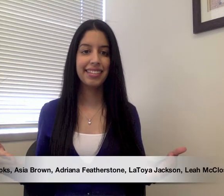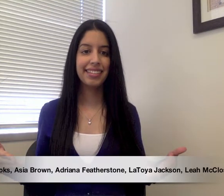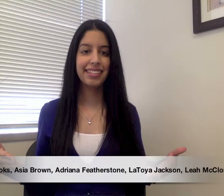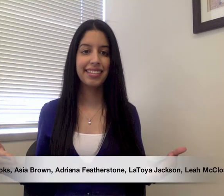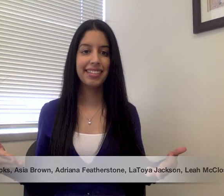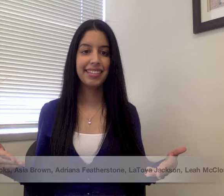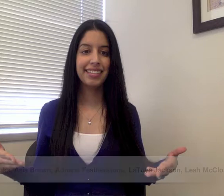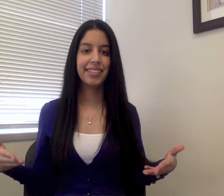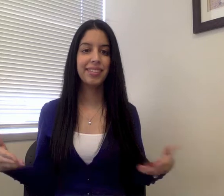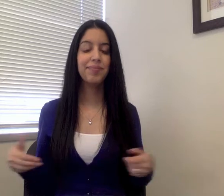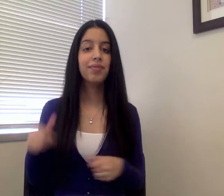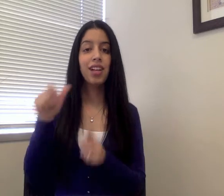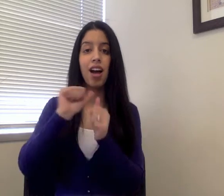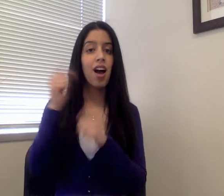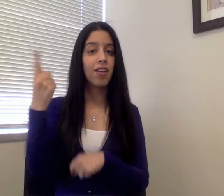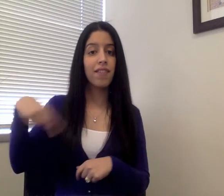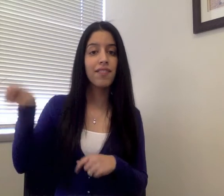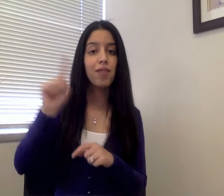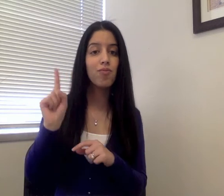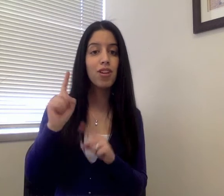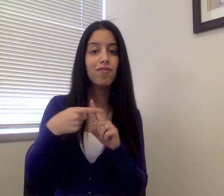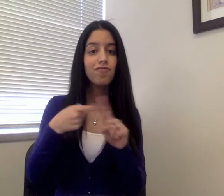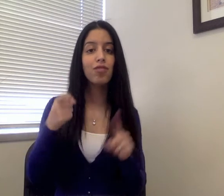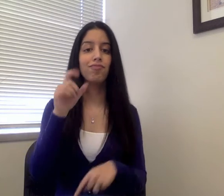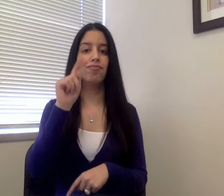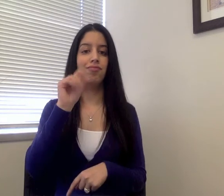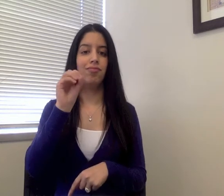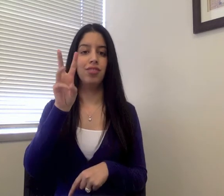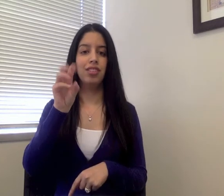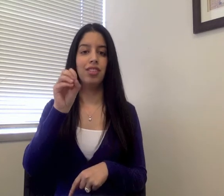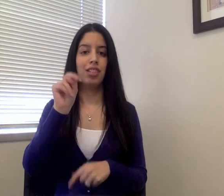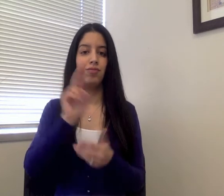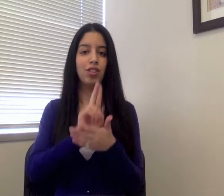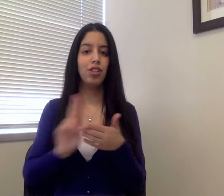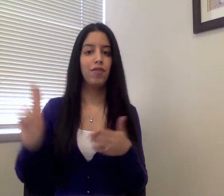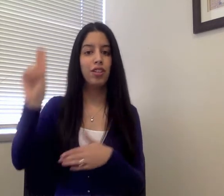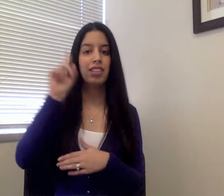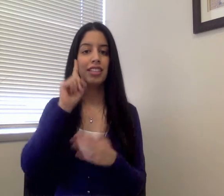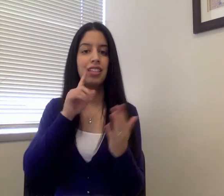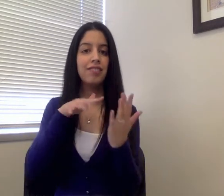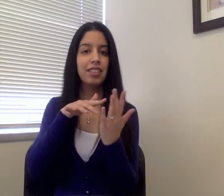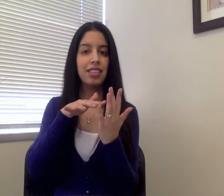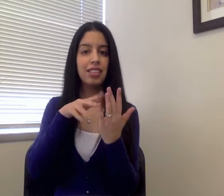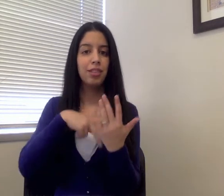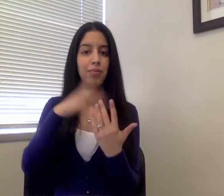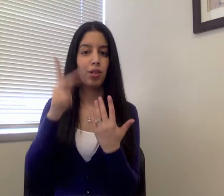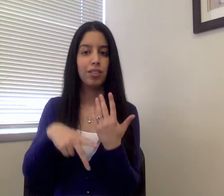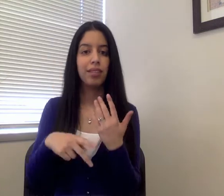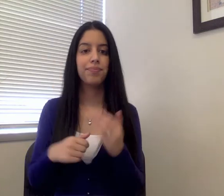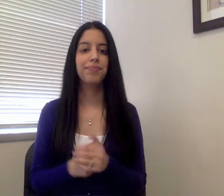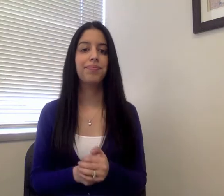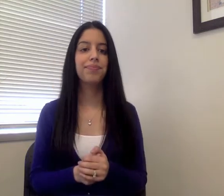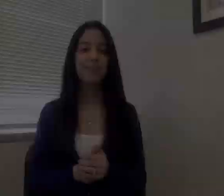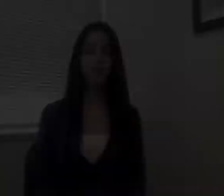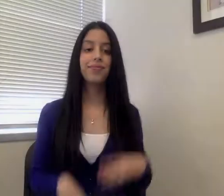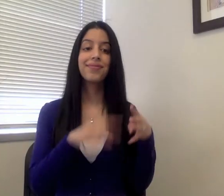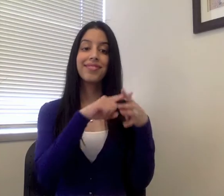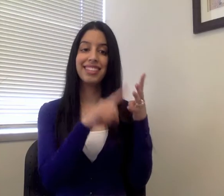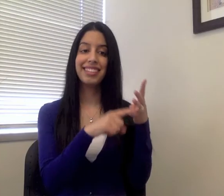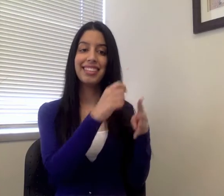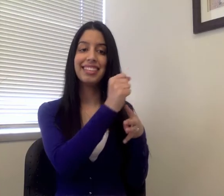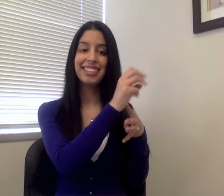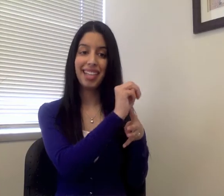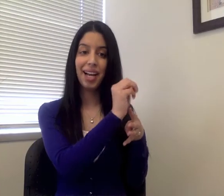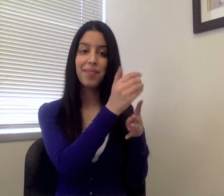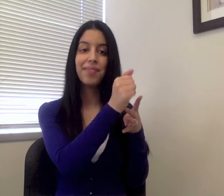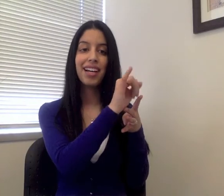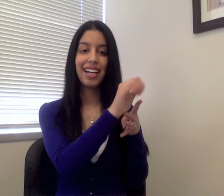All of them came to us from Towson University's Deaf Studies Program. Samantha, Asia, Latoya,